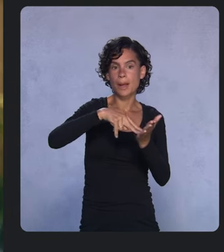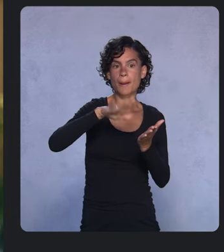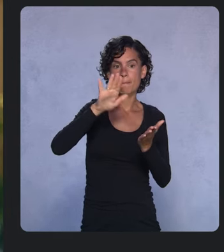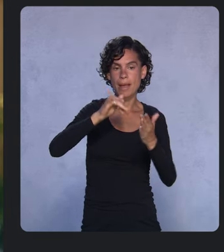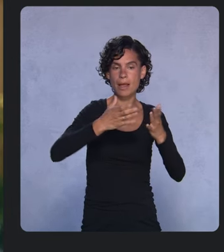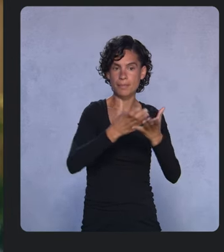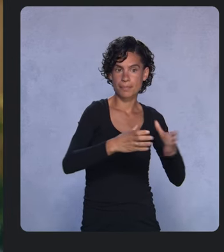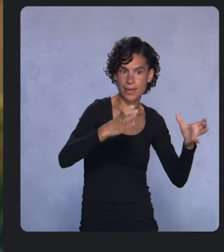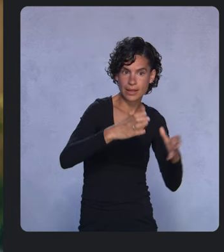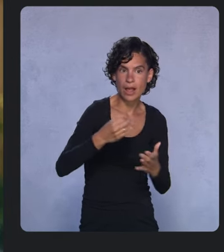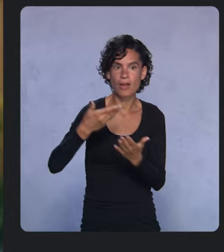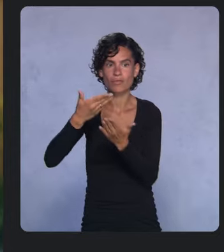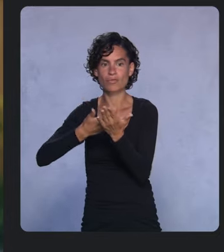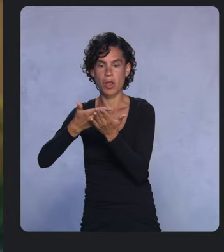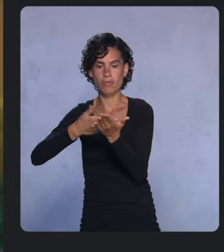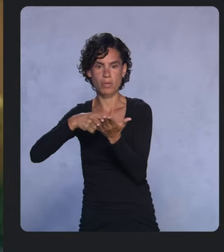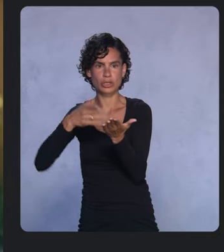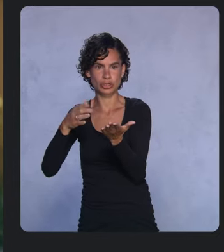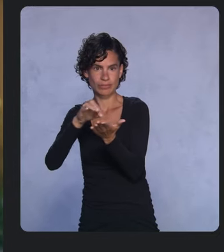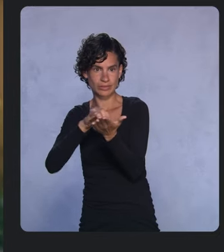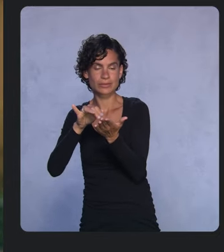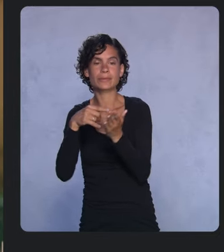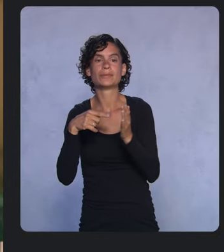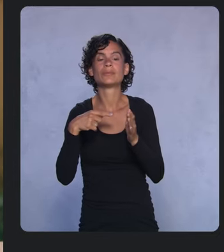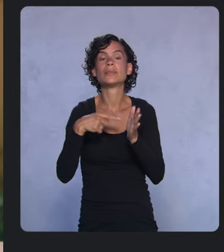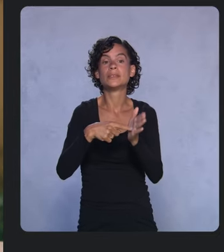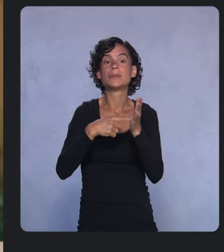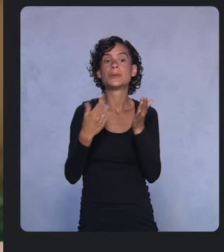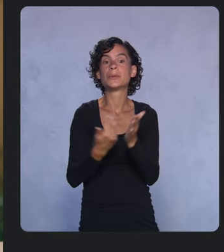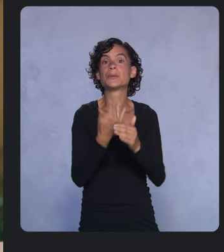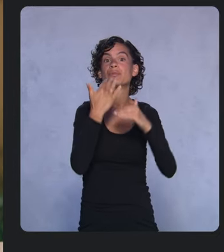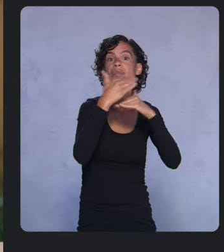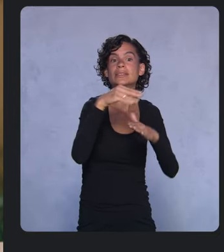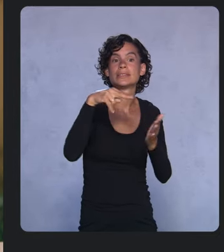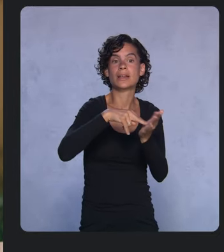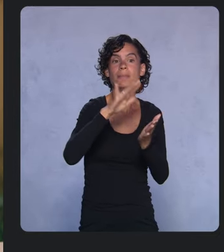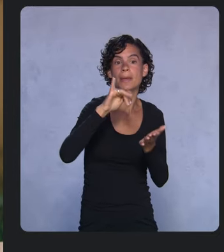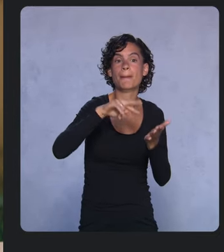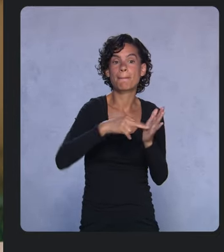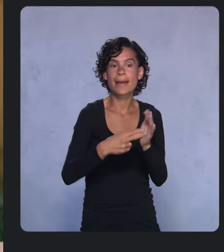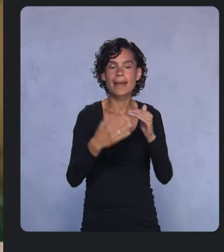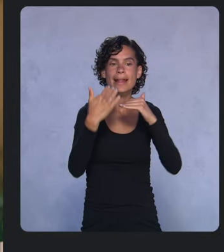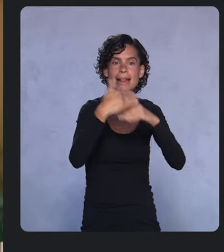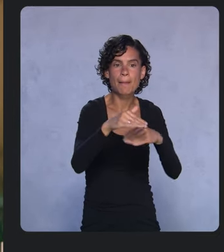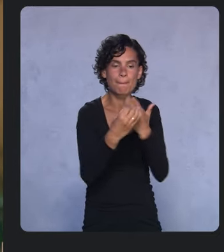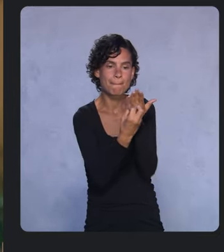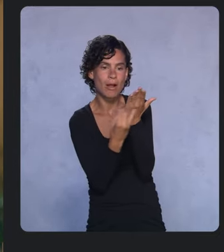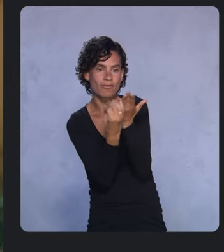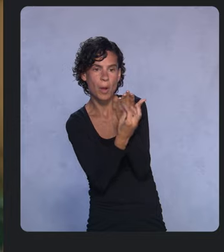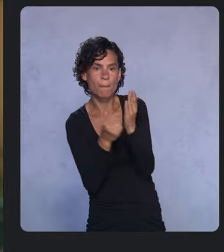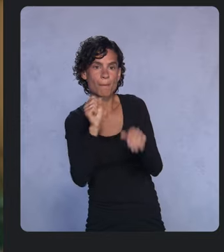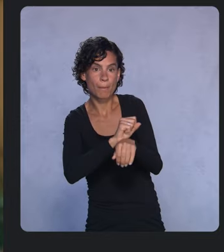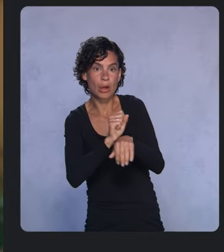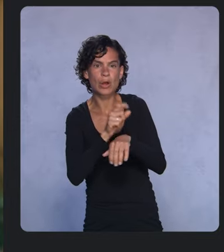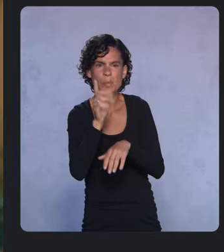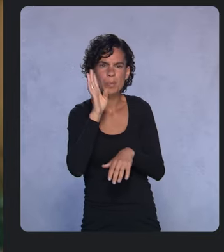For example, the new restricted standby bucket lets Android limit background work in ways that you’ll find predictable and transparent.